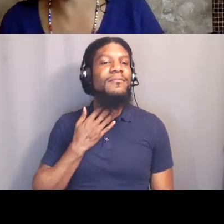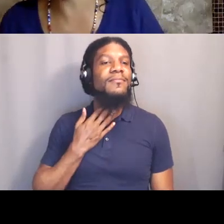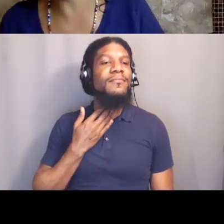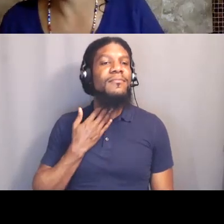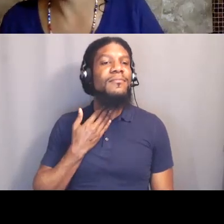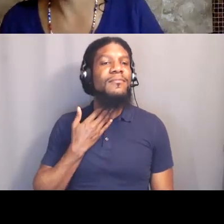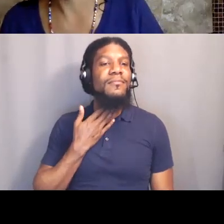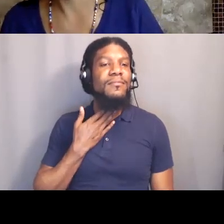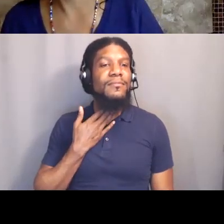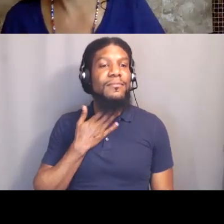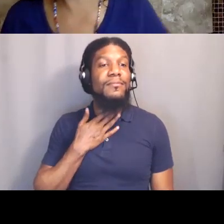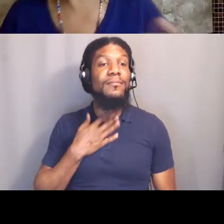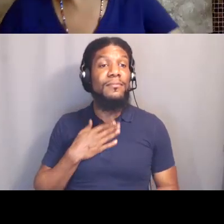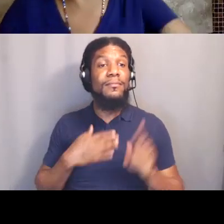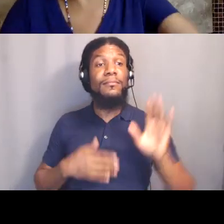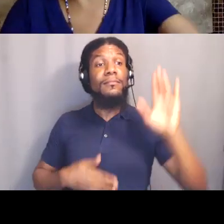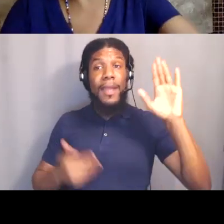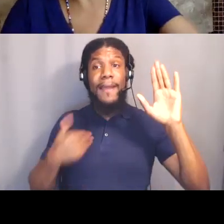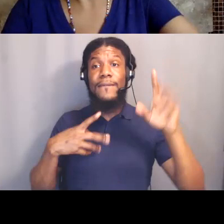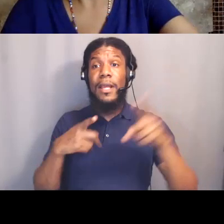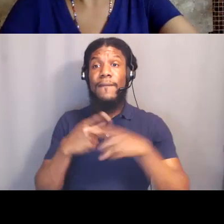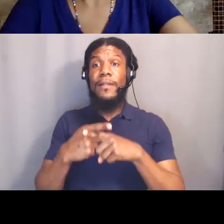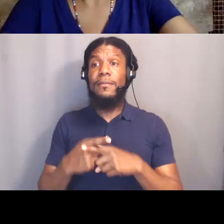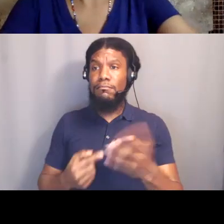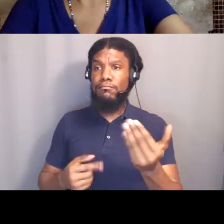[Dot] I have a conflict. Sure, Dot. Thank you.